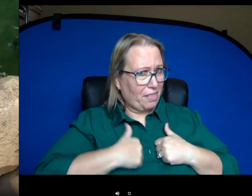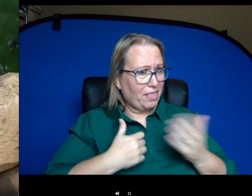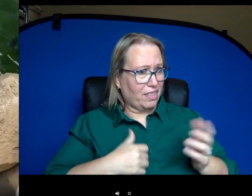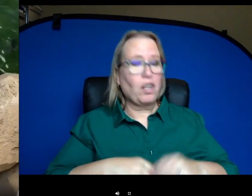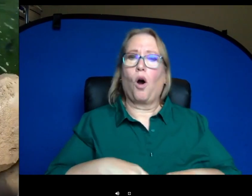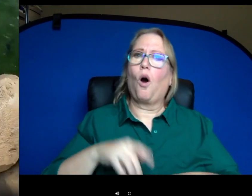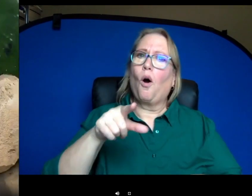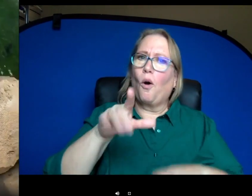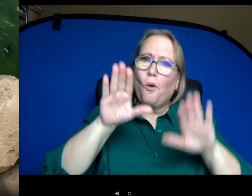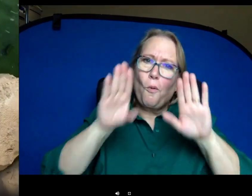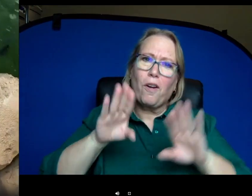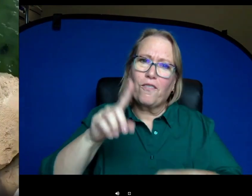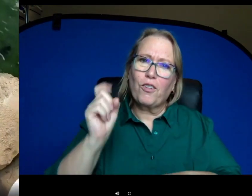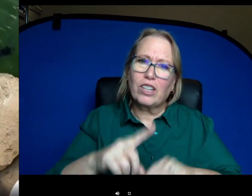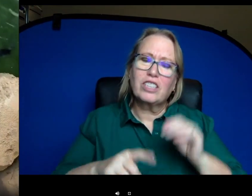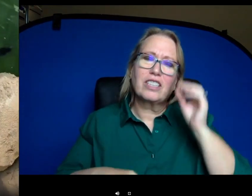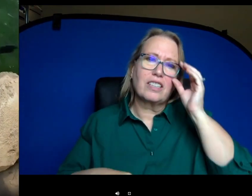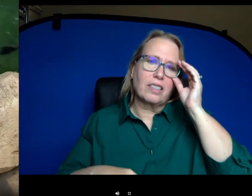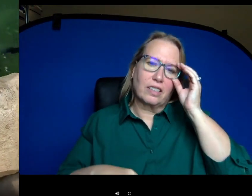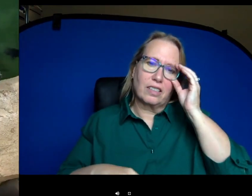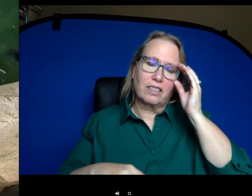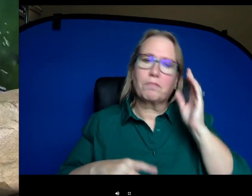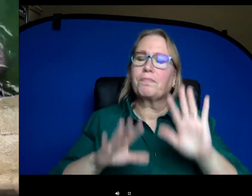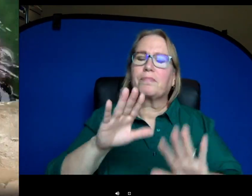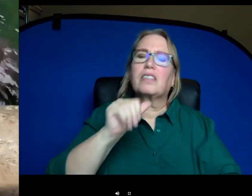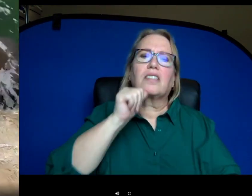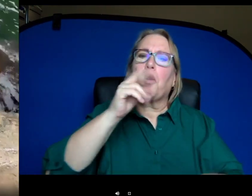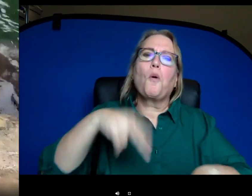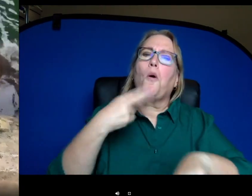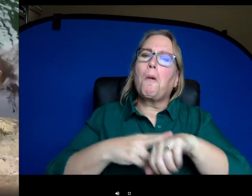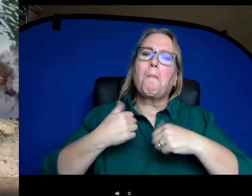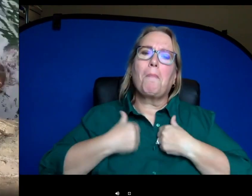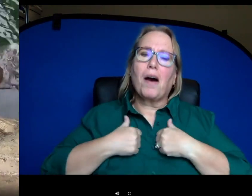that's a great question. And not the typical bath, but we did do a bubble bath